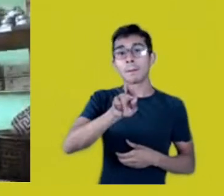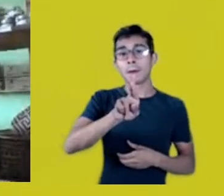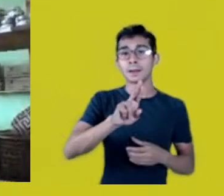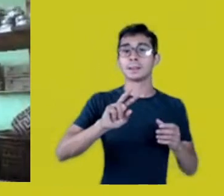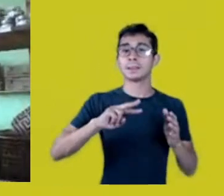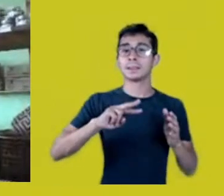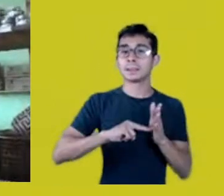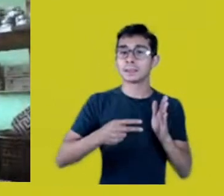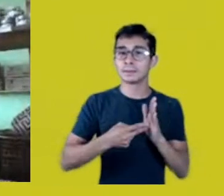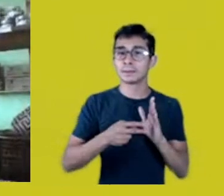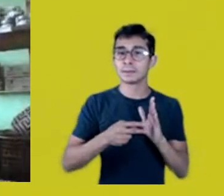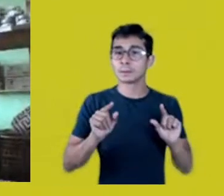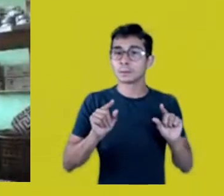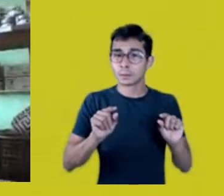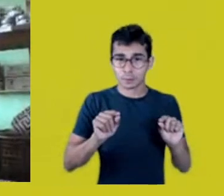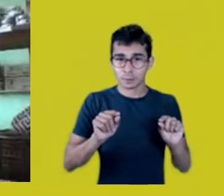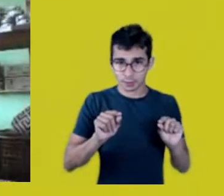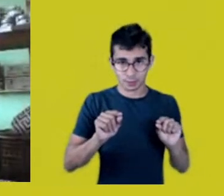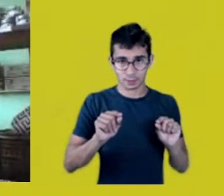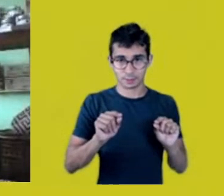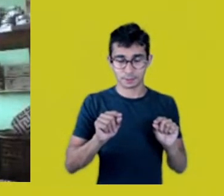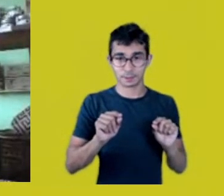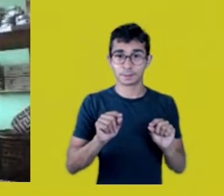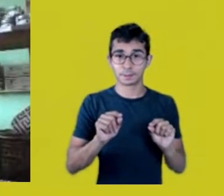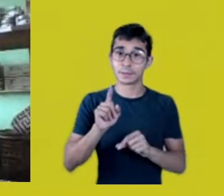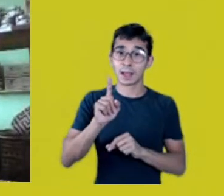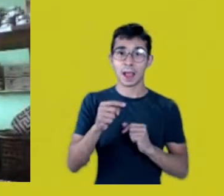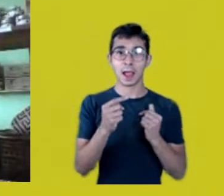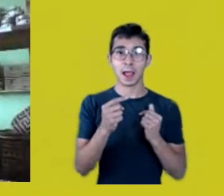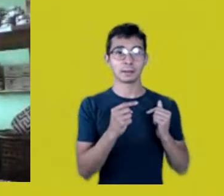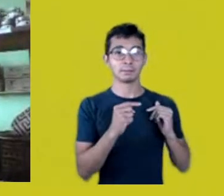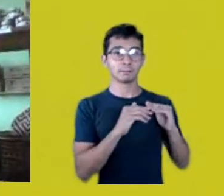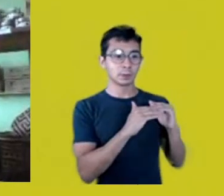from a hegemonic notion,